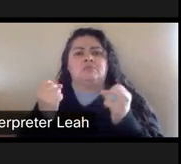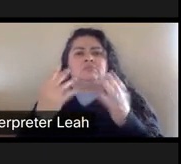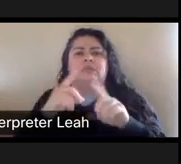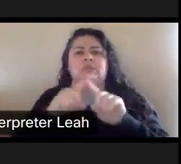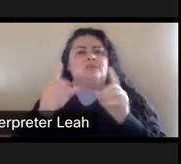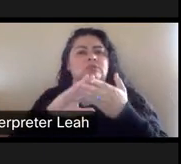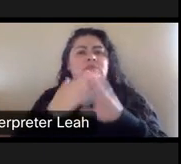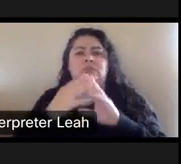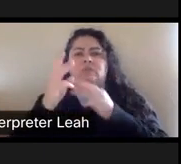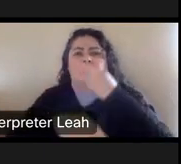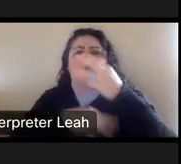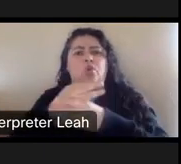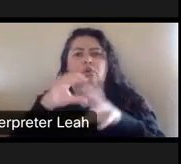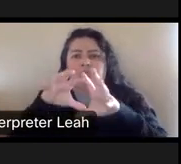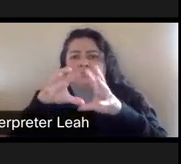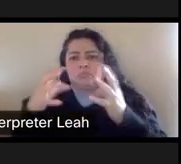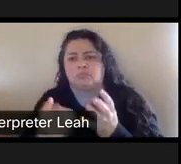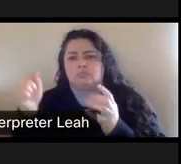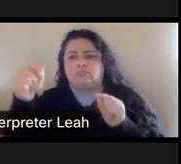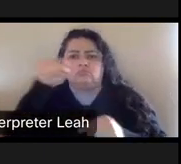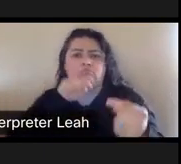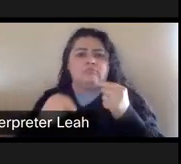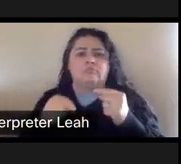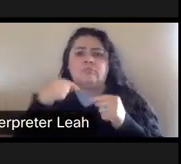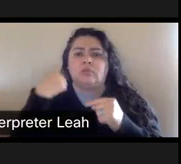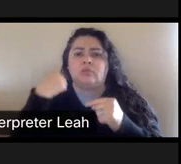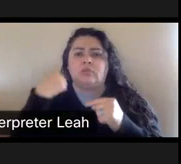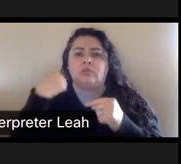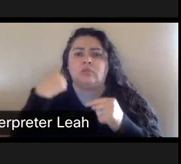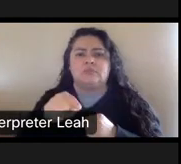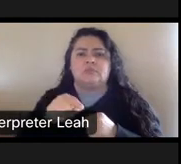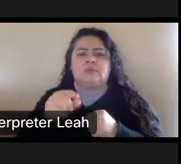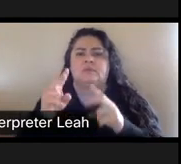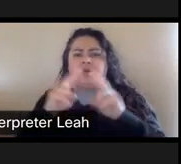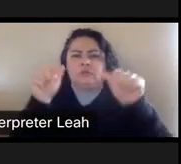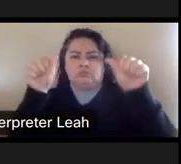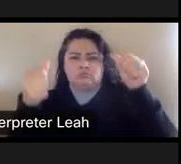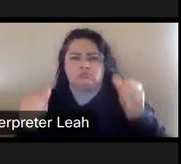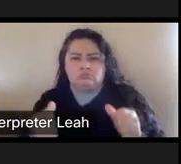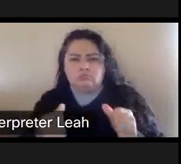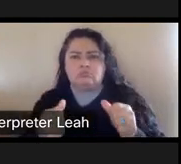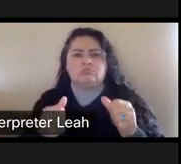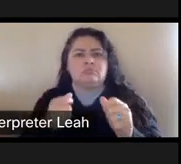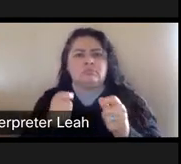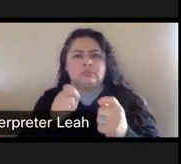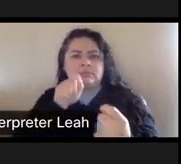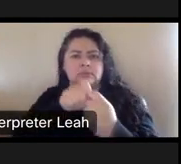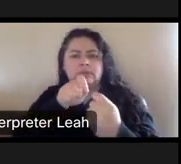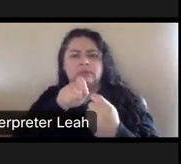But it looked like this, it was a very tailored. Uh, very concisely created.